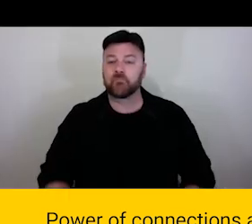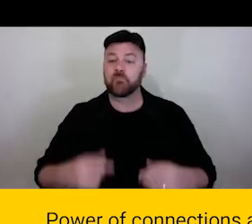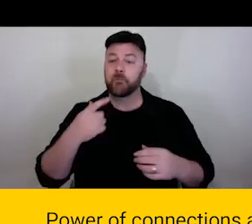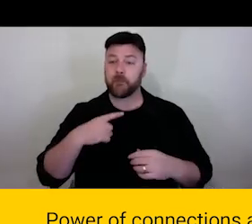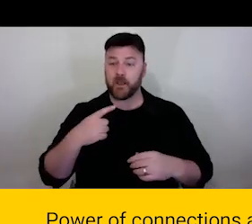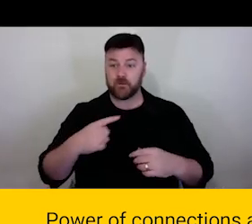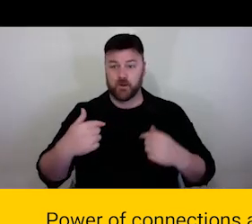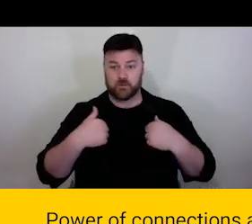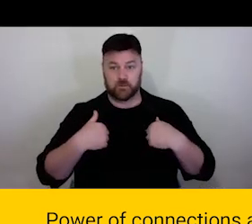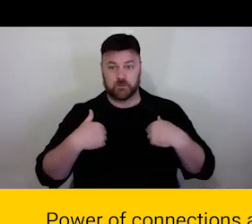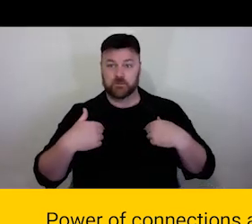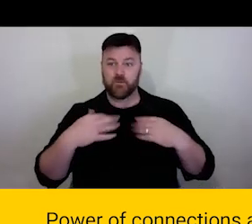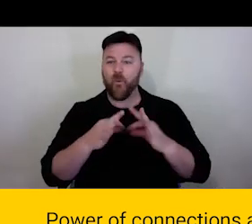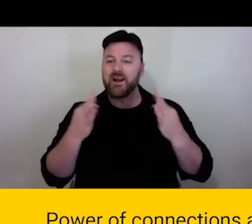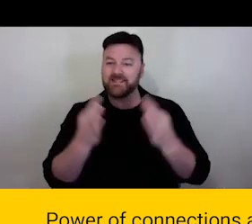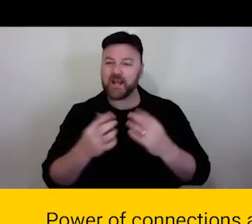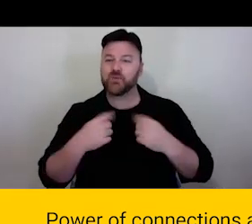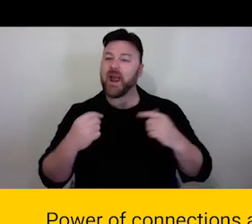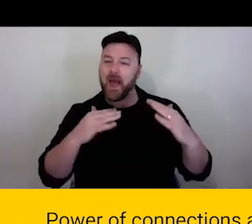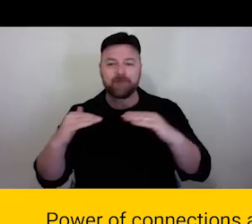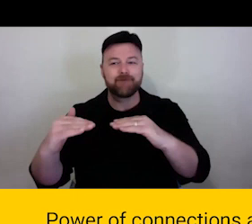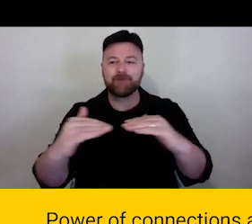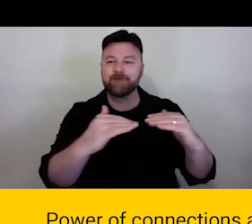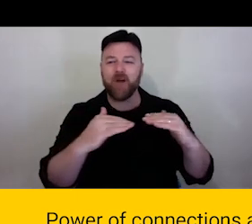afforded to most independent artists and it fells kind of ridiculous to